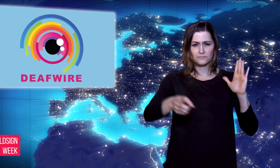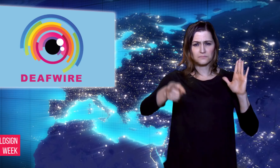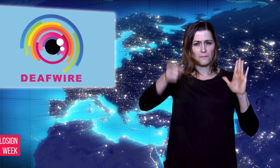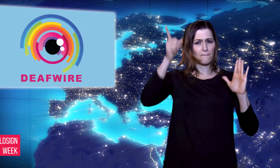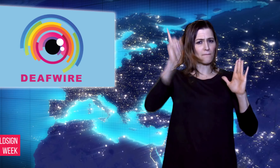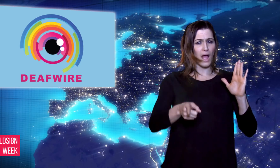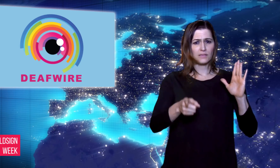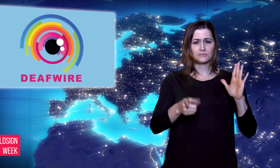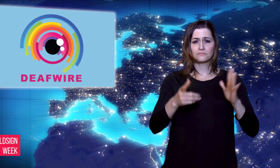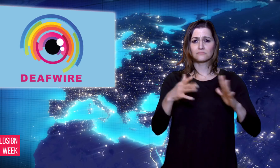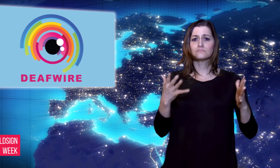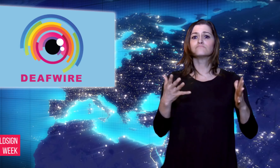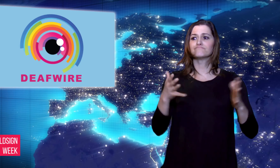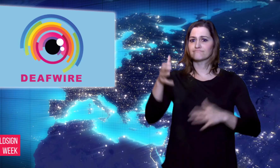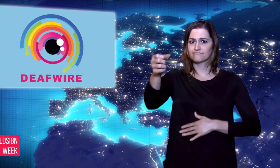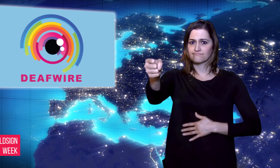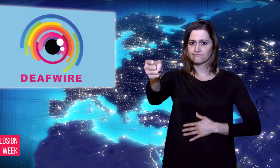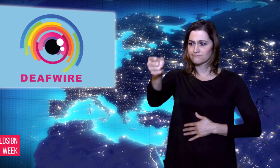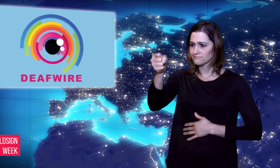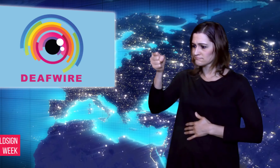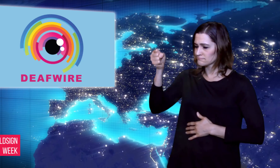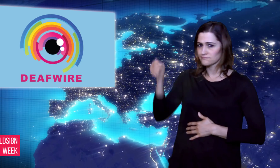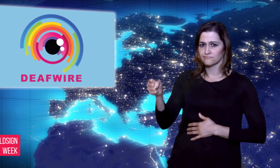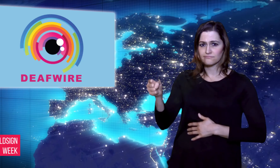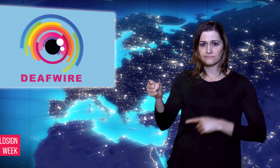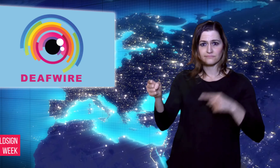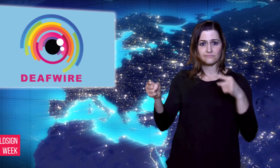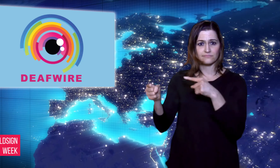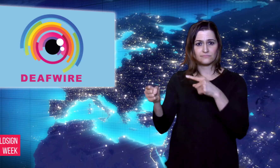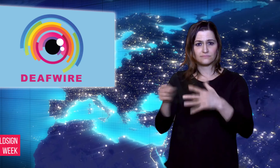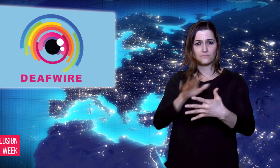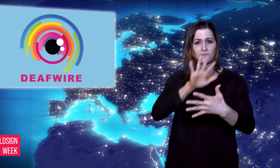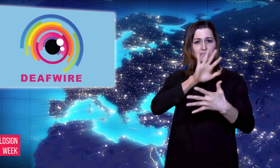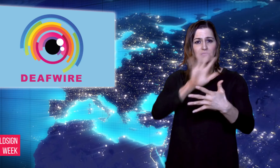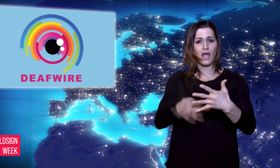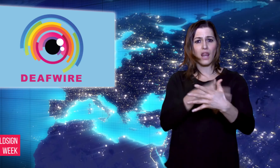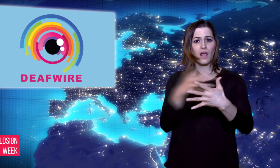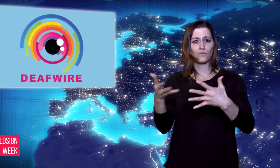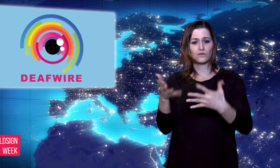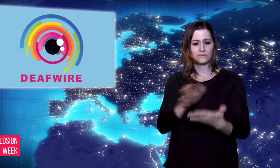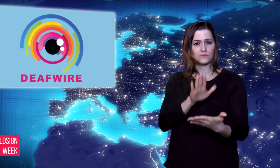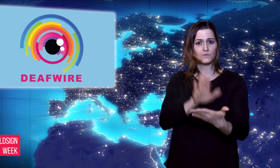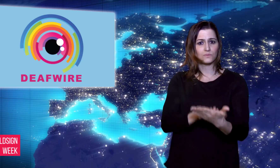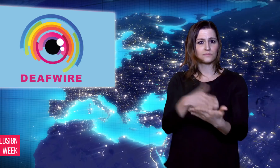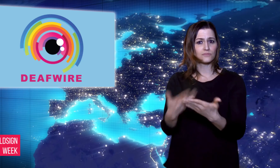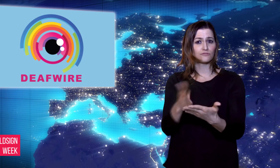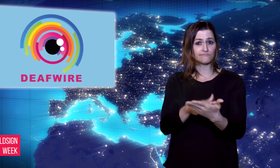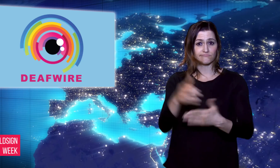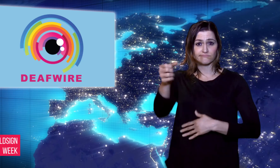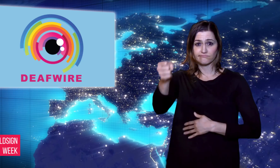qualified sign language